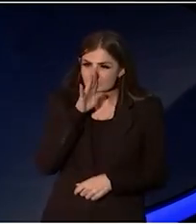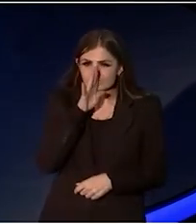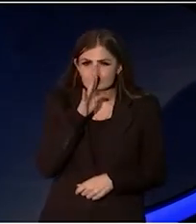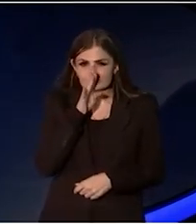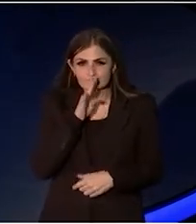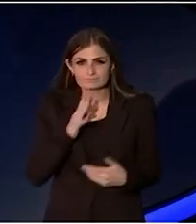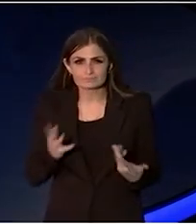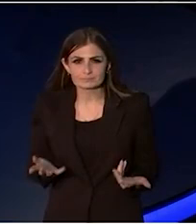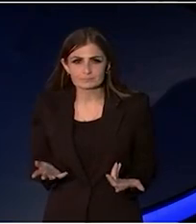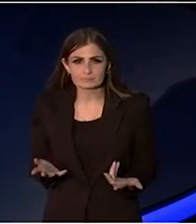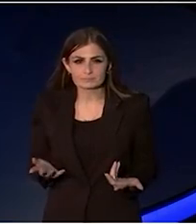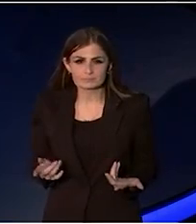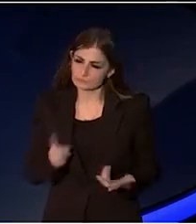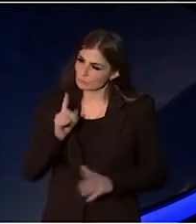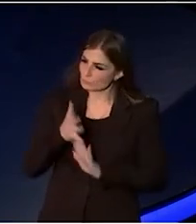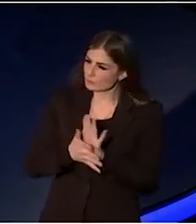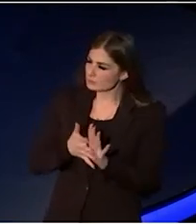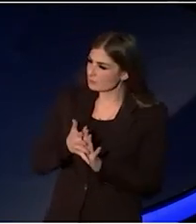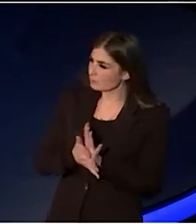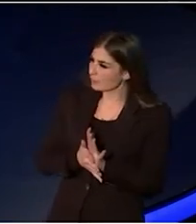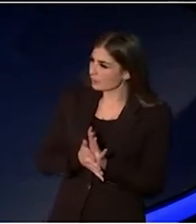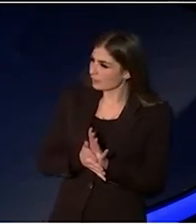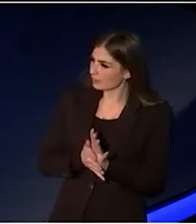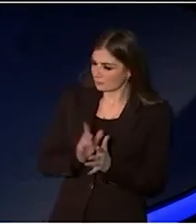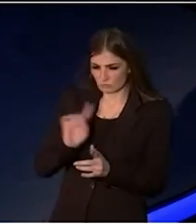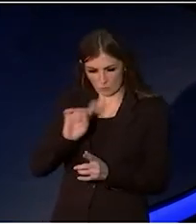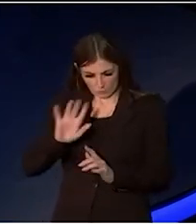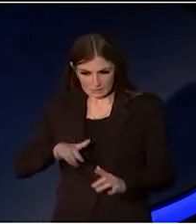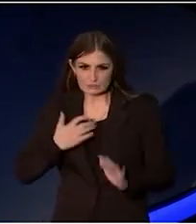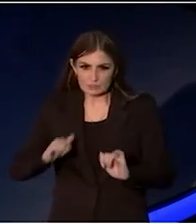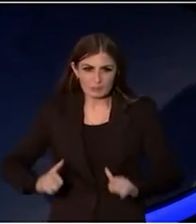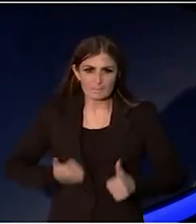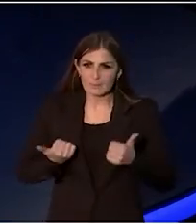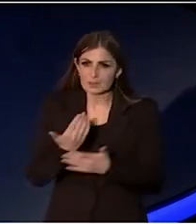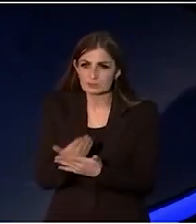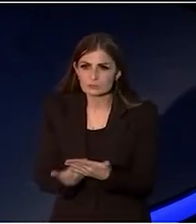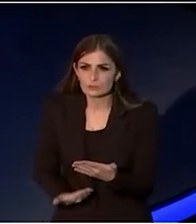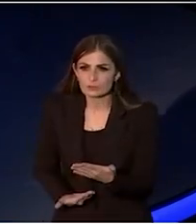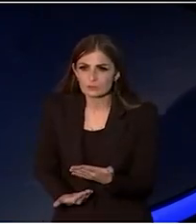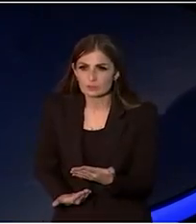What could be so interesting about my story?